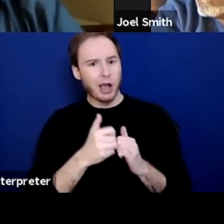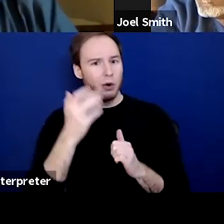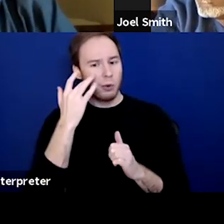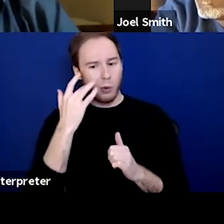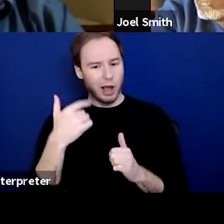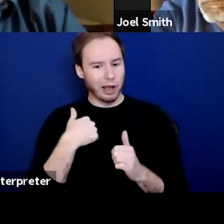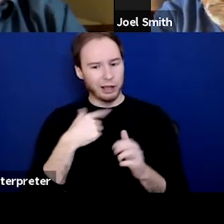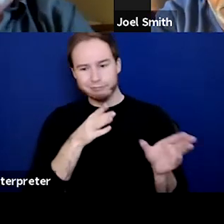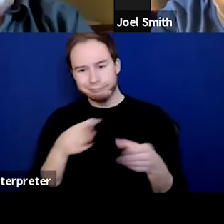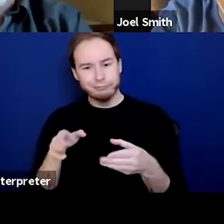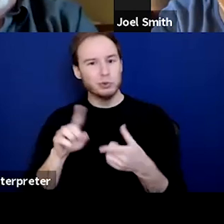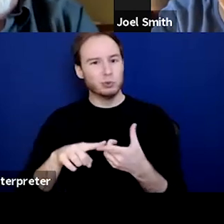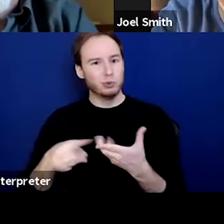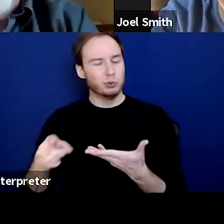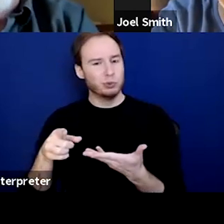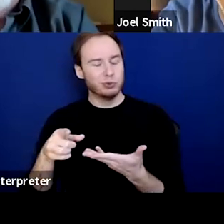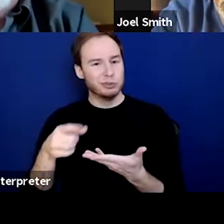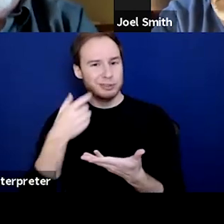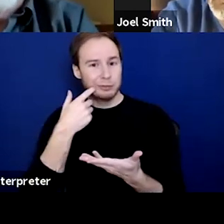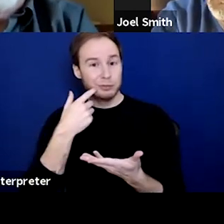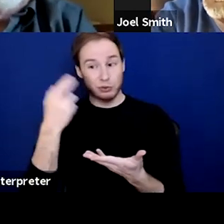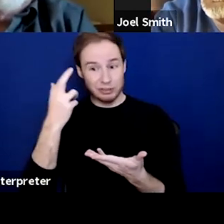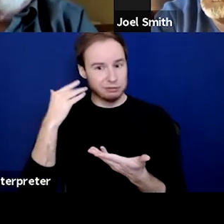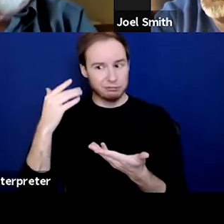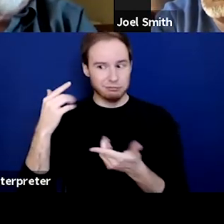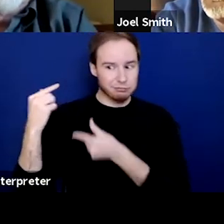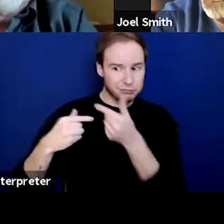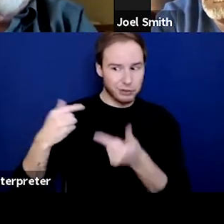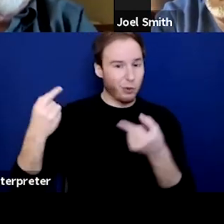It's because it's generationally what has happened in my family.